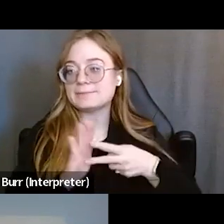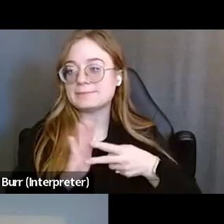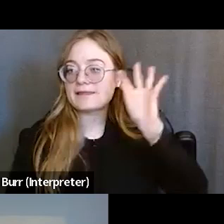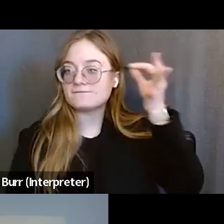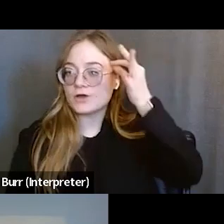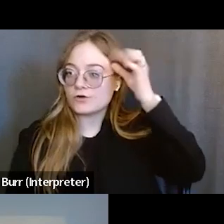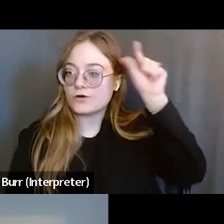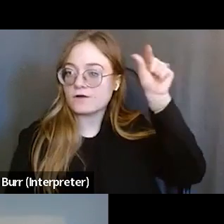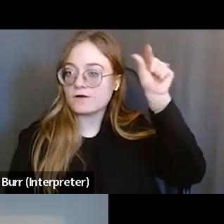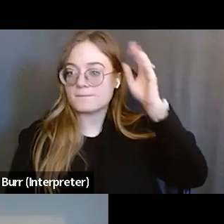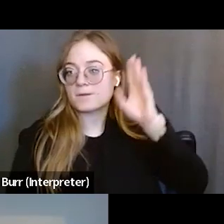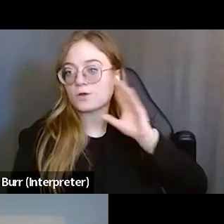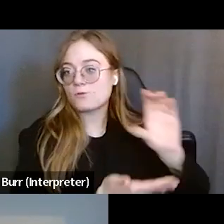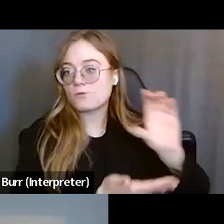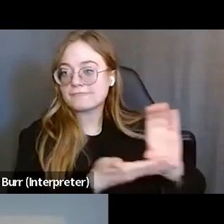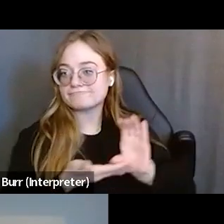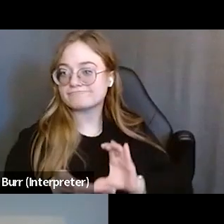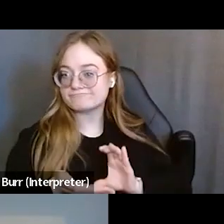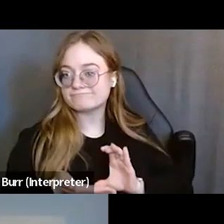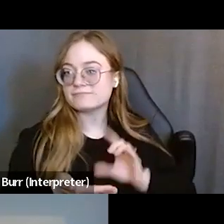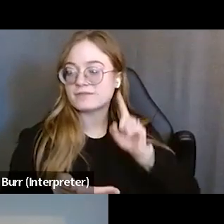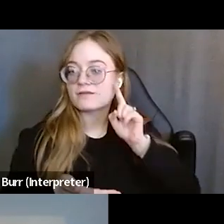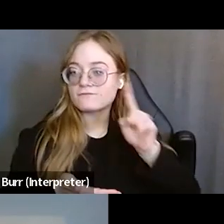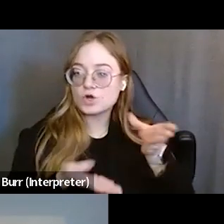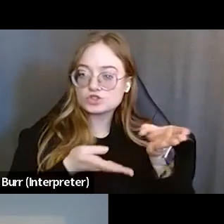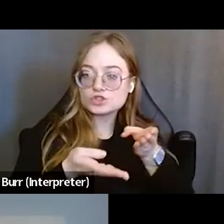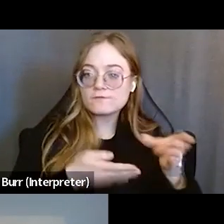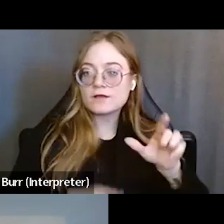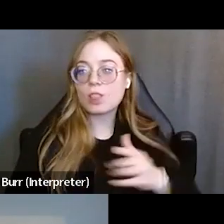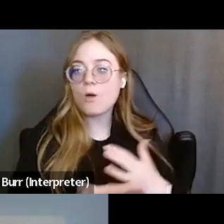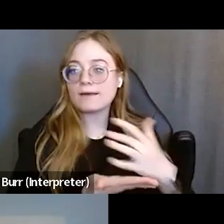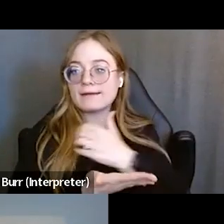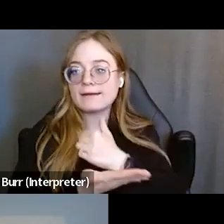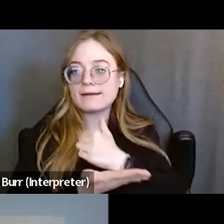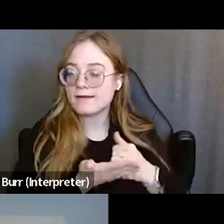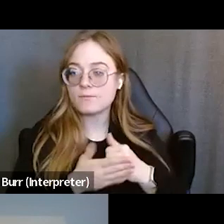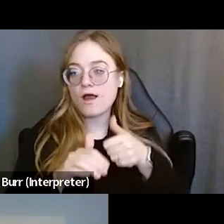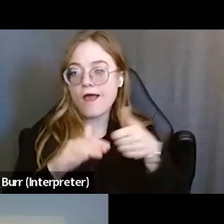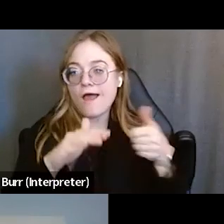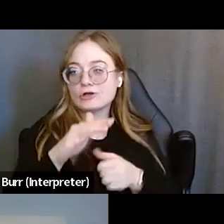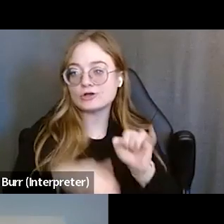to service low income families or underinsured families. So I think a lot of our match comes from that.